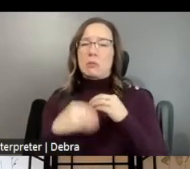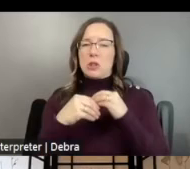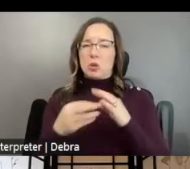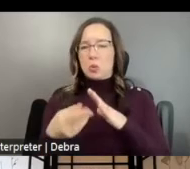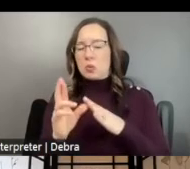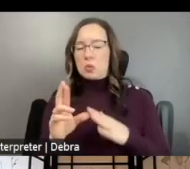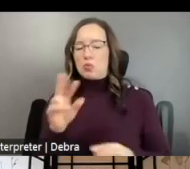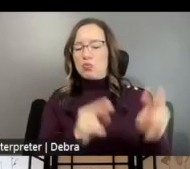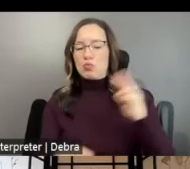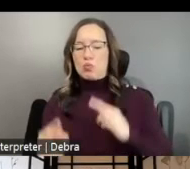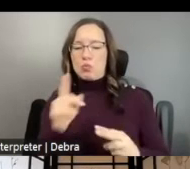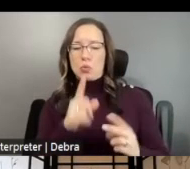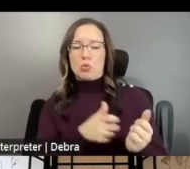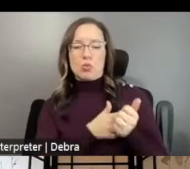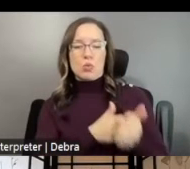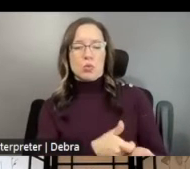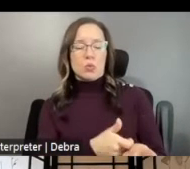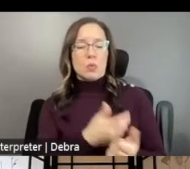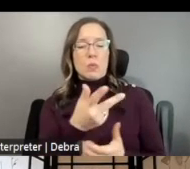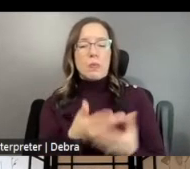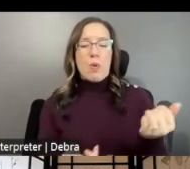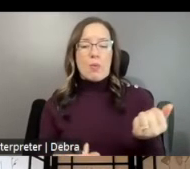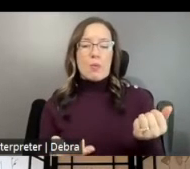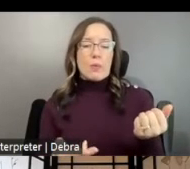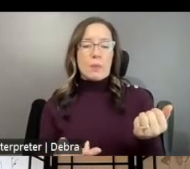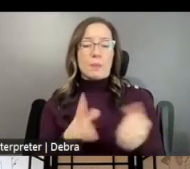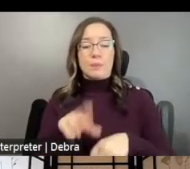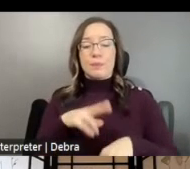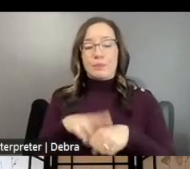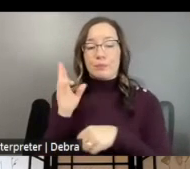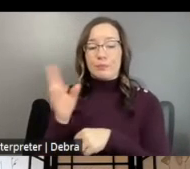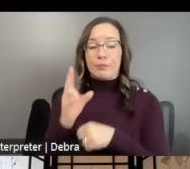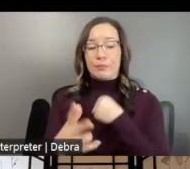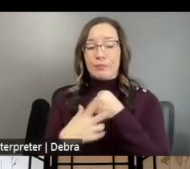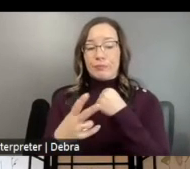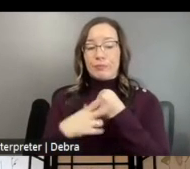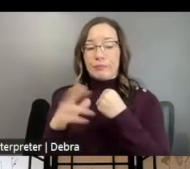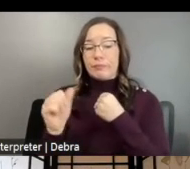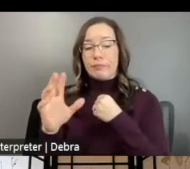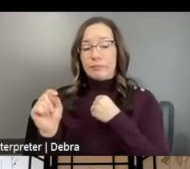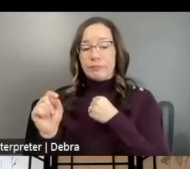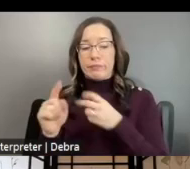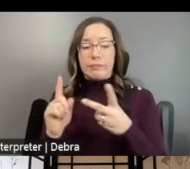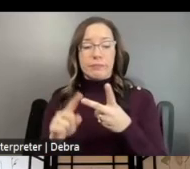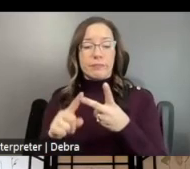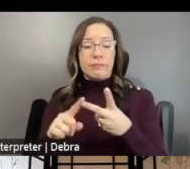IN COMPLIANCE WITH BOTH THE NATIONAL HISTORIC PRESERVATION ACT AND THE NATIONAL ENVIRONMENTAL